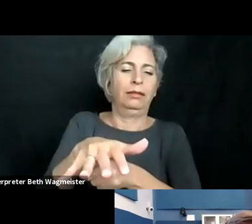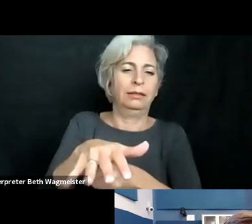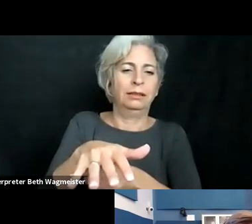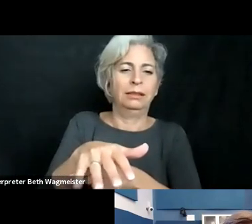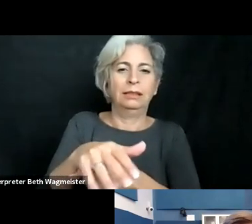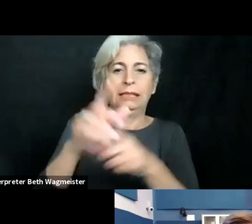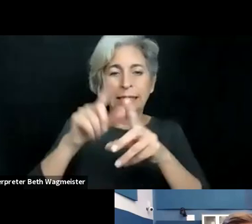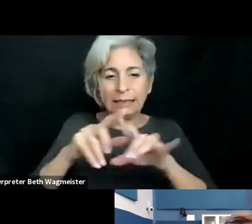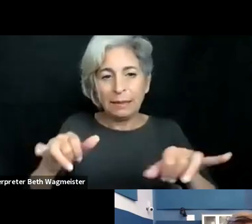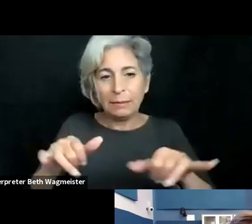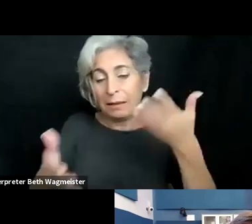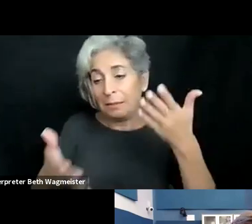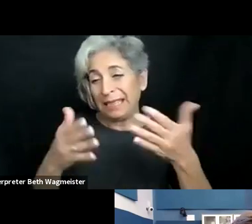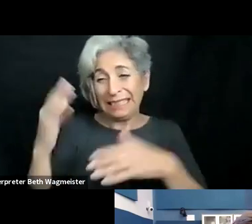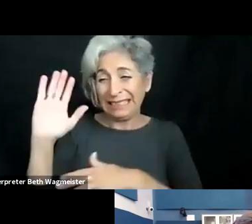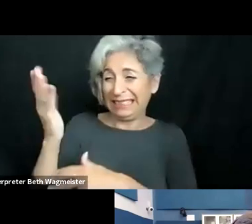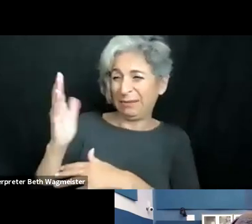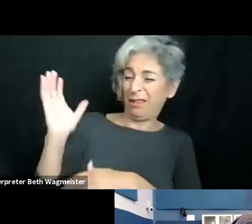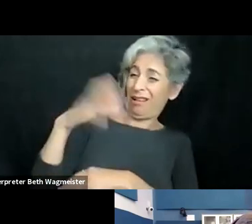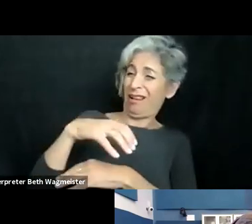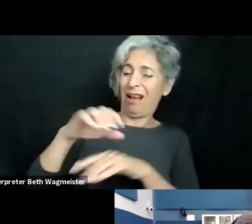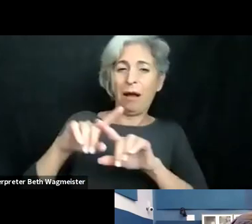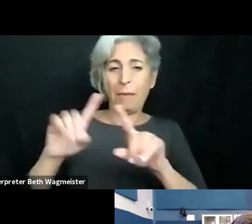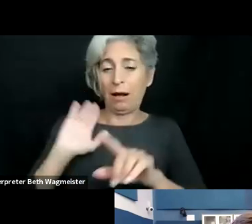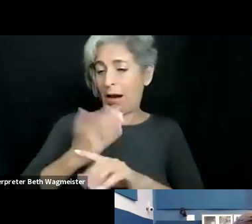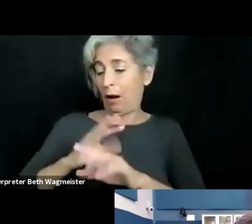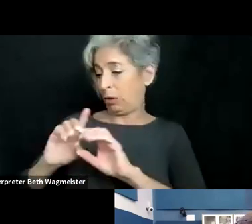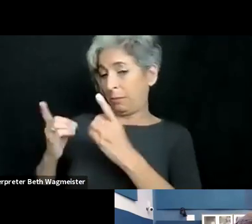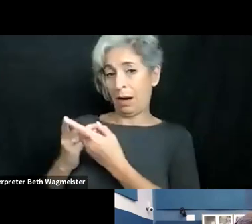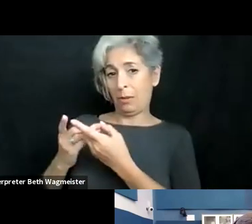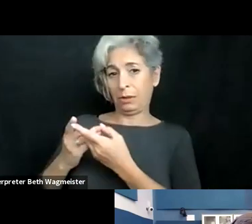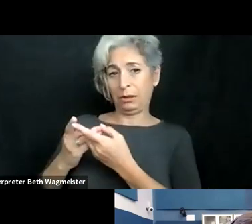hearing, and they study totally integrated form.